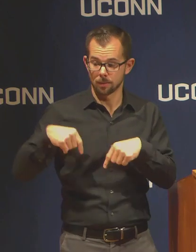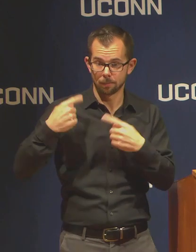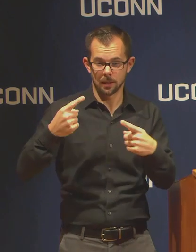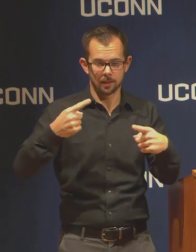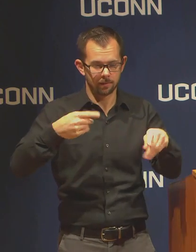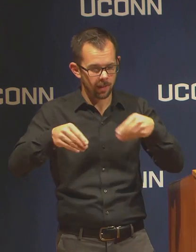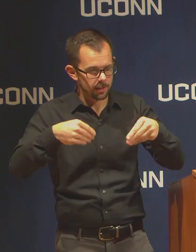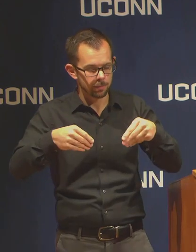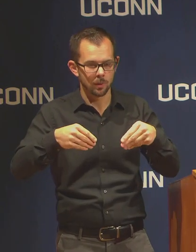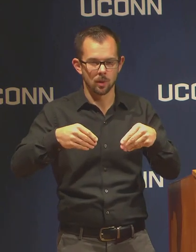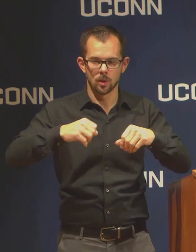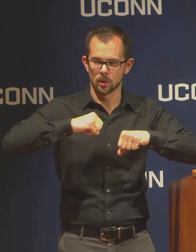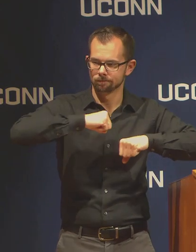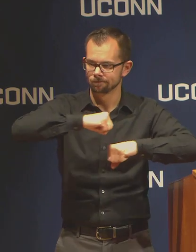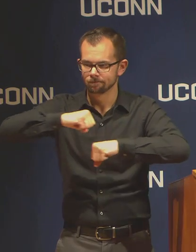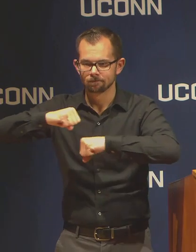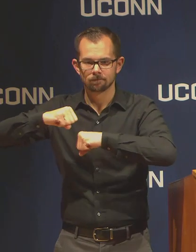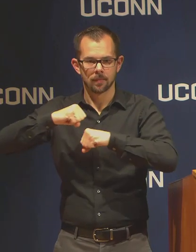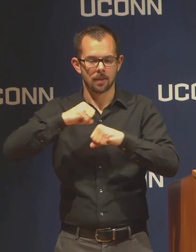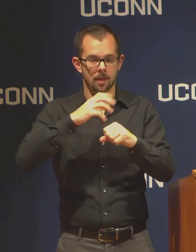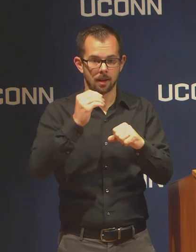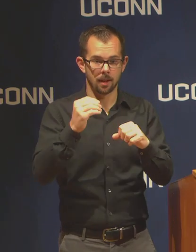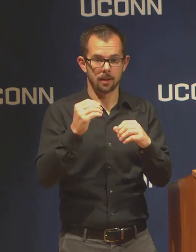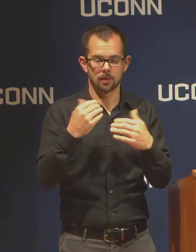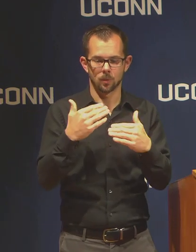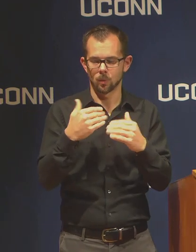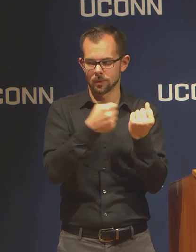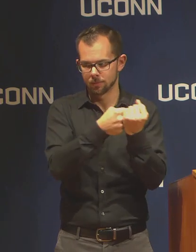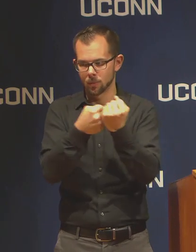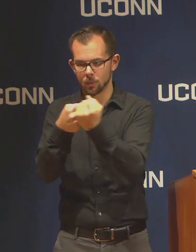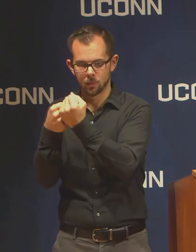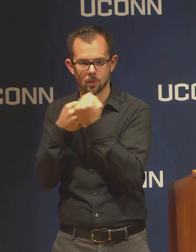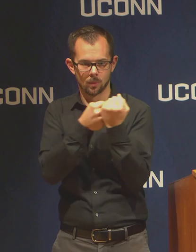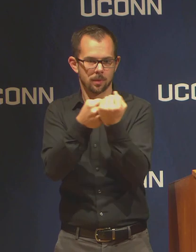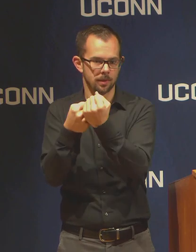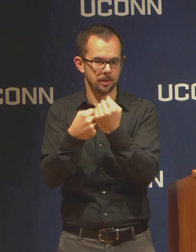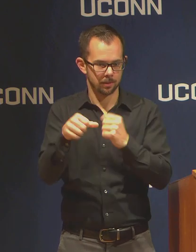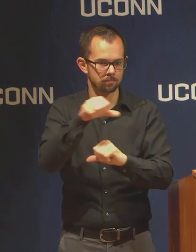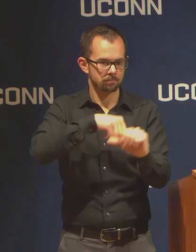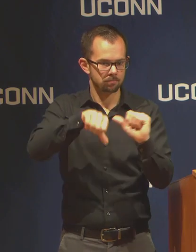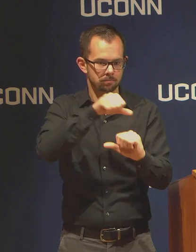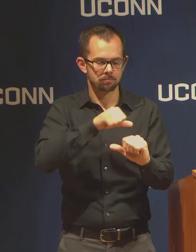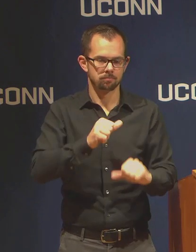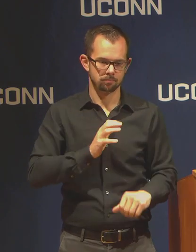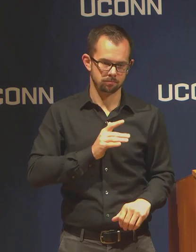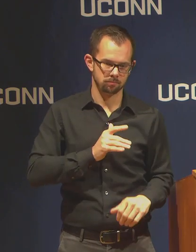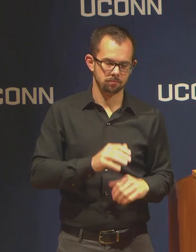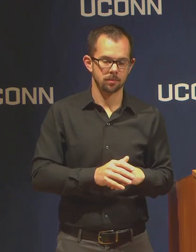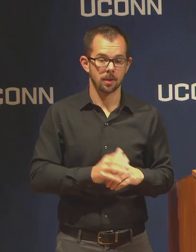and remarkably mutually supportive. I am proud of faculty and students who